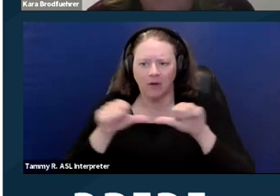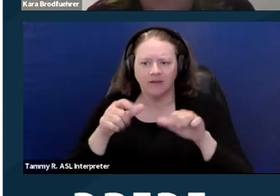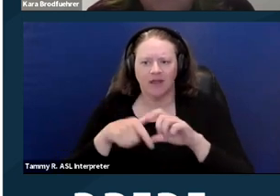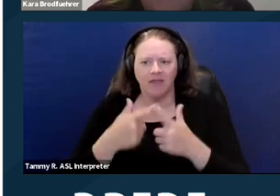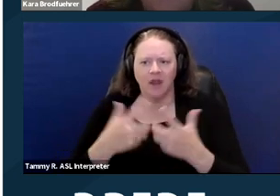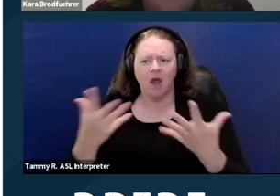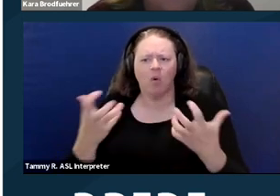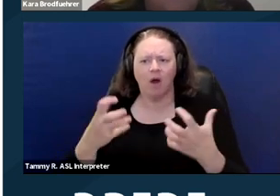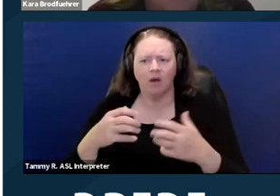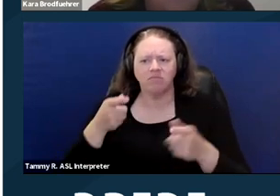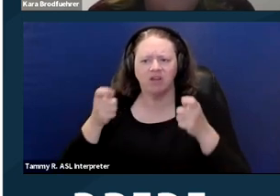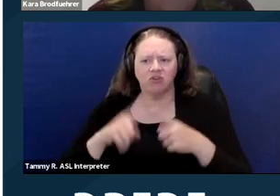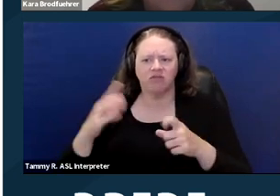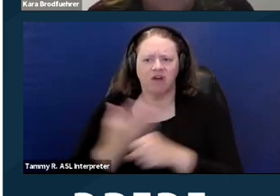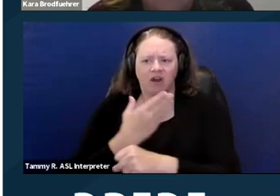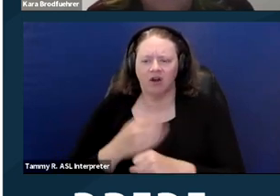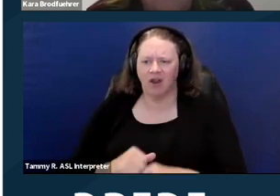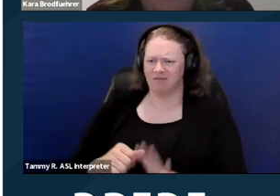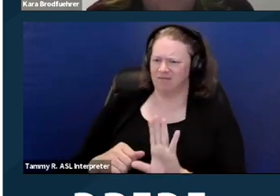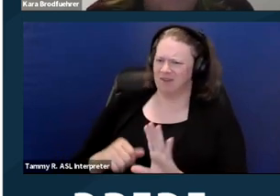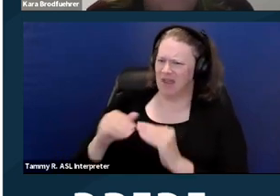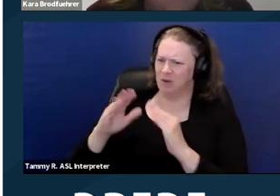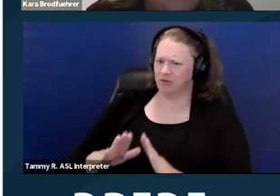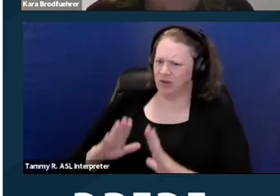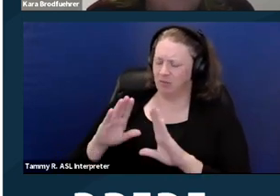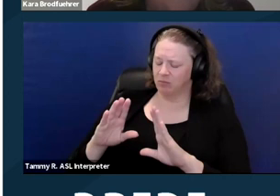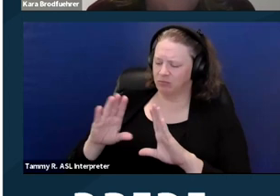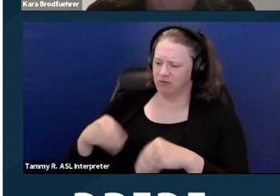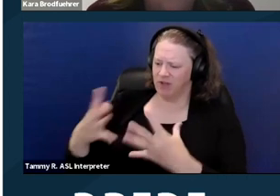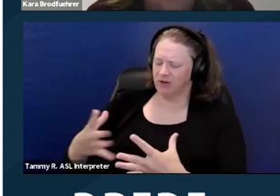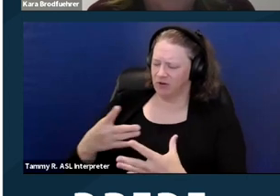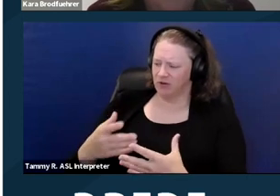and the housing provider's like, "No, I'm not agreeing to fire the manager."